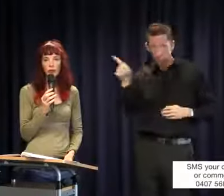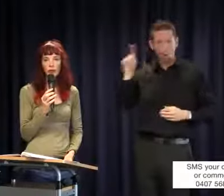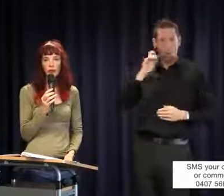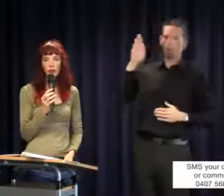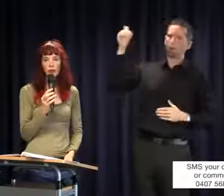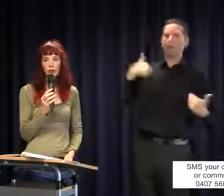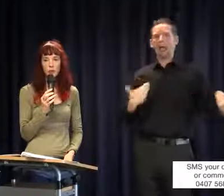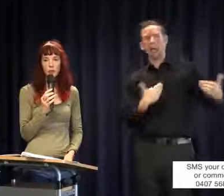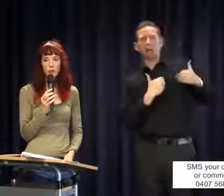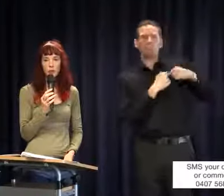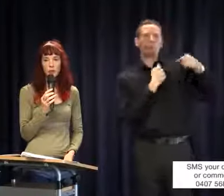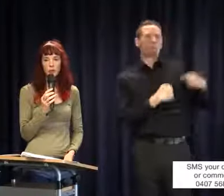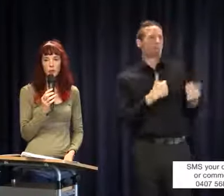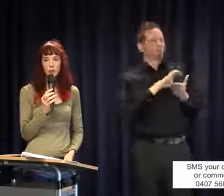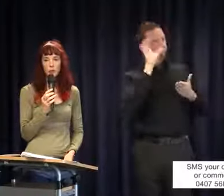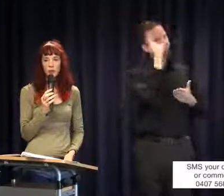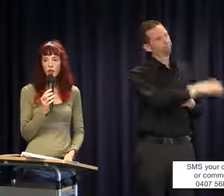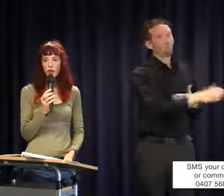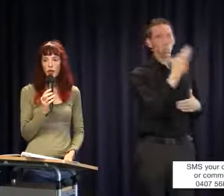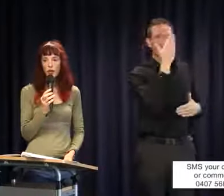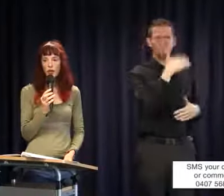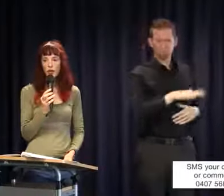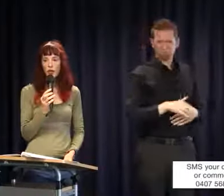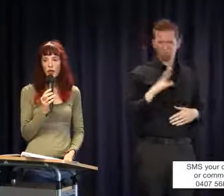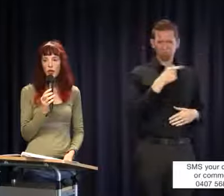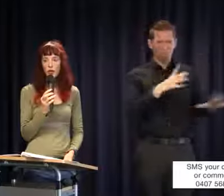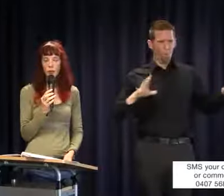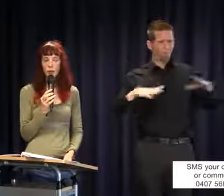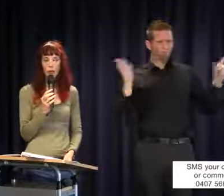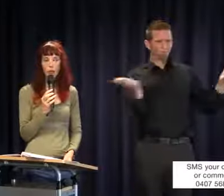funds to people who by all rights should be having their services covered by the department